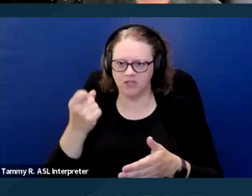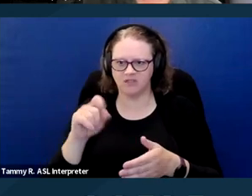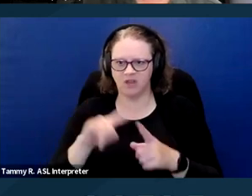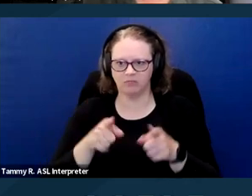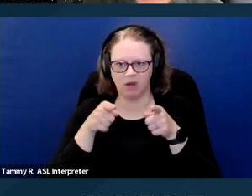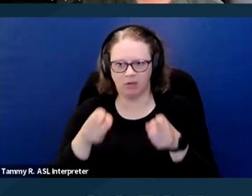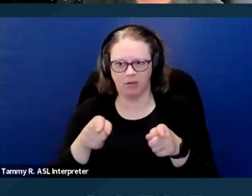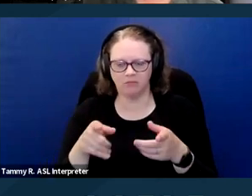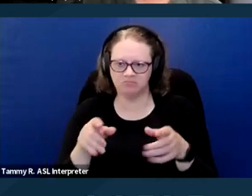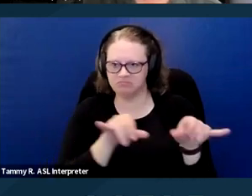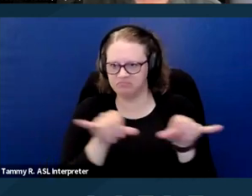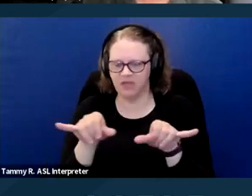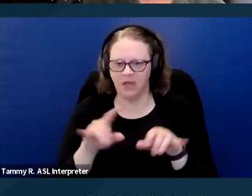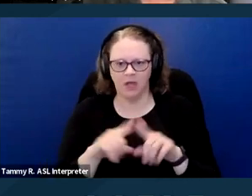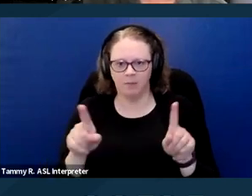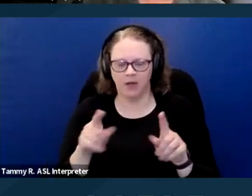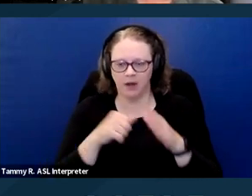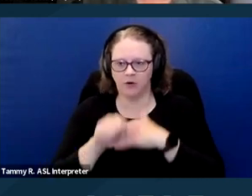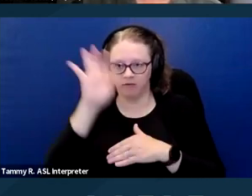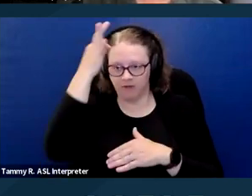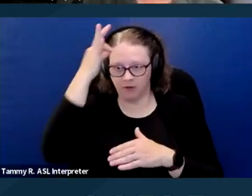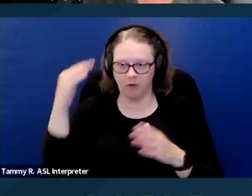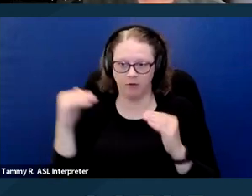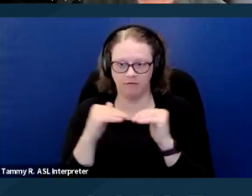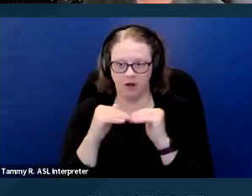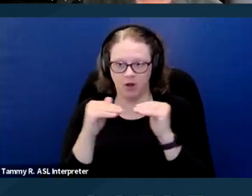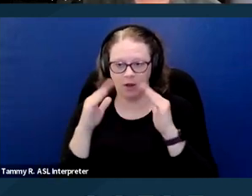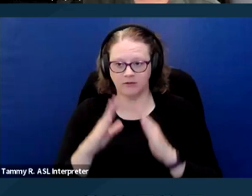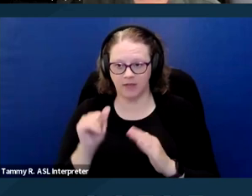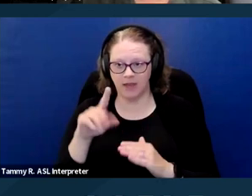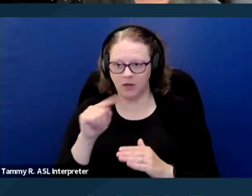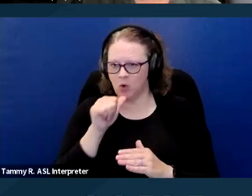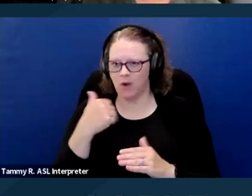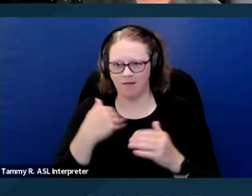it's pretty clear you don't have an individual claim for failure to engage in an interactive process.